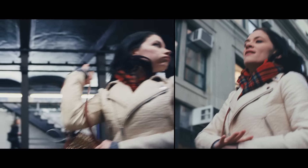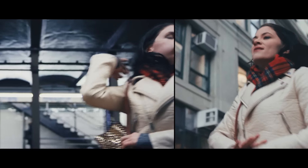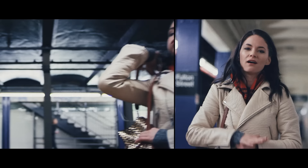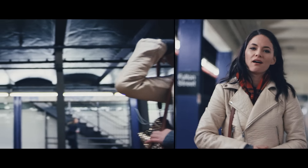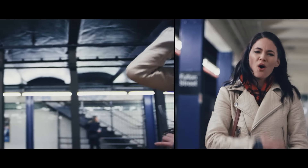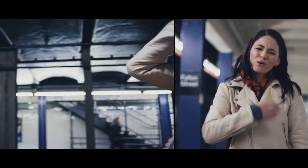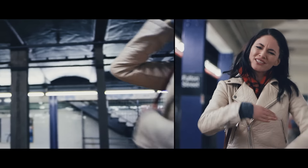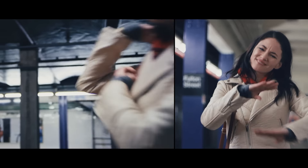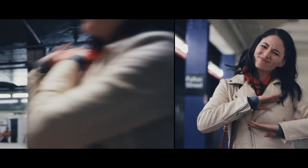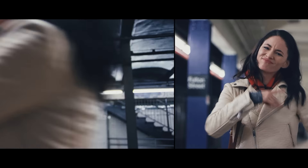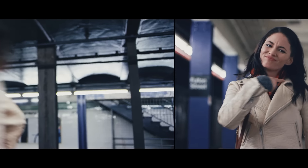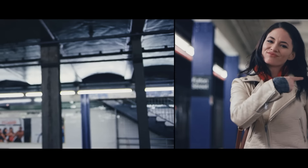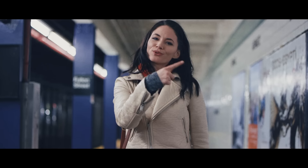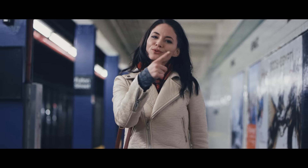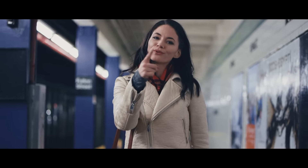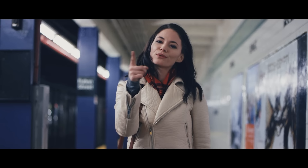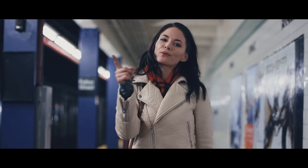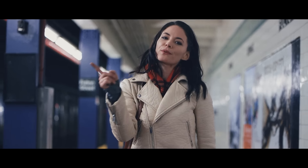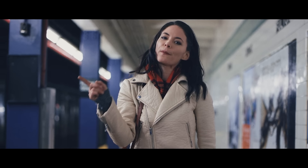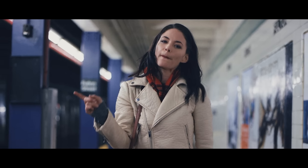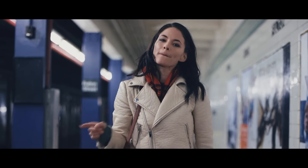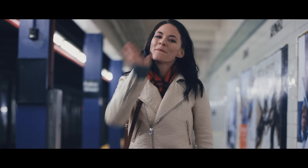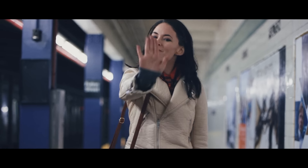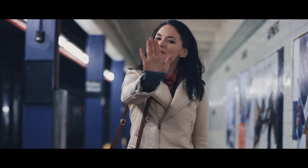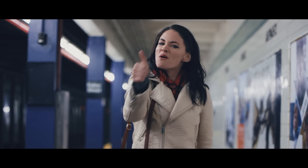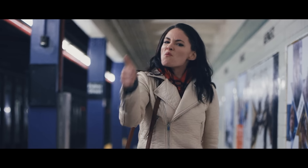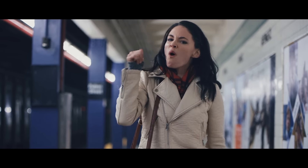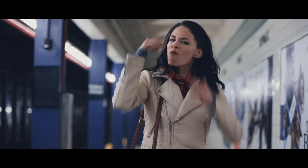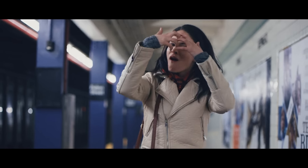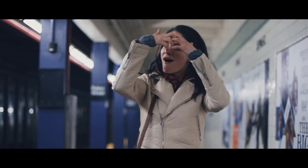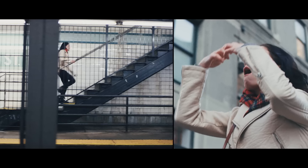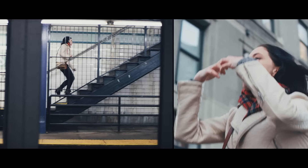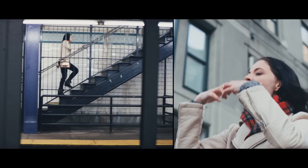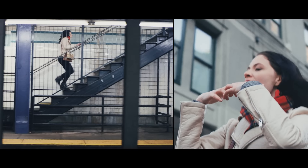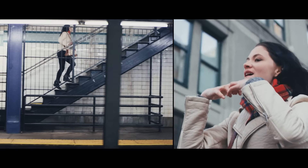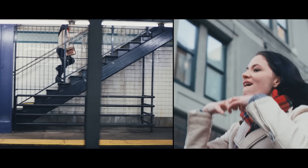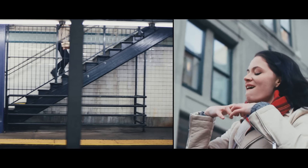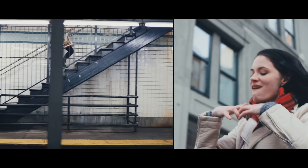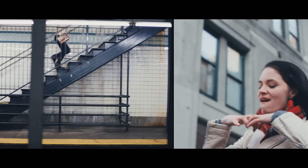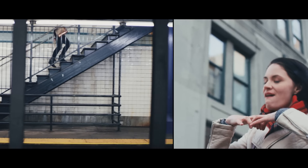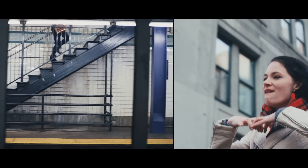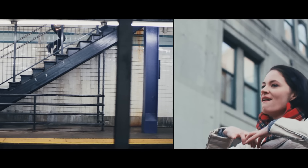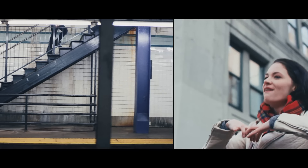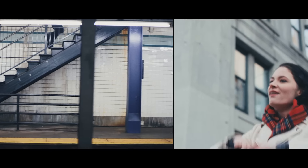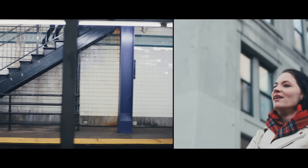WISH I WAS GOOD ENOUGH FOR ANYONE I KNOW I WON'T UNFOLD